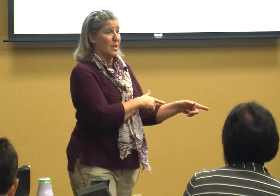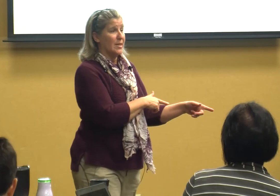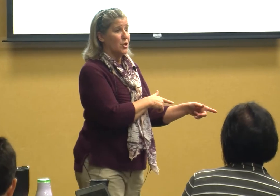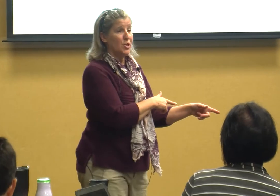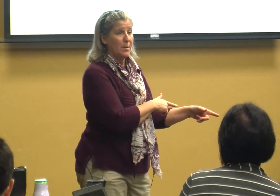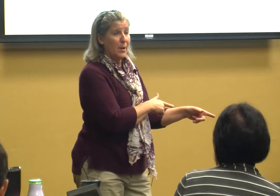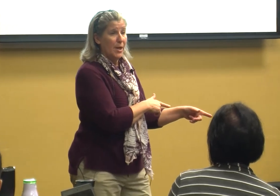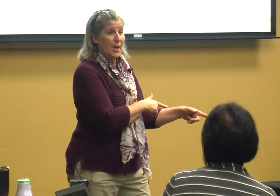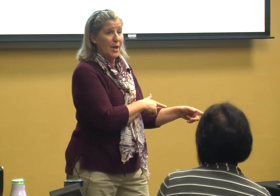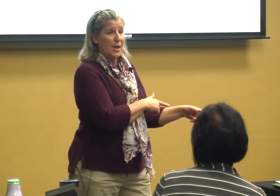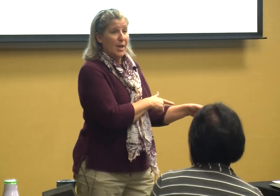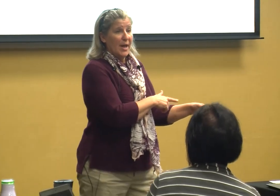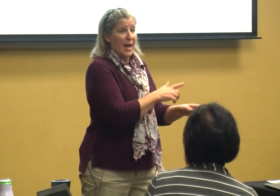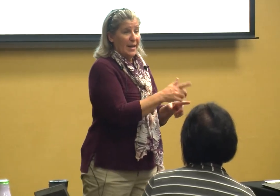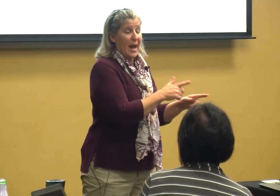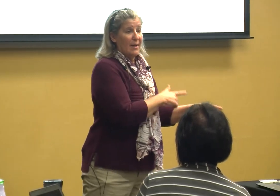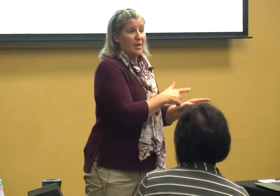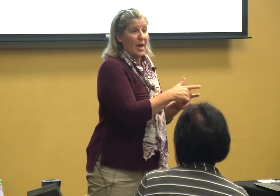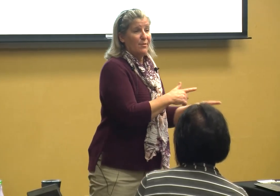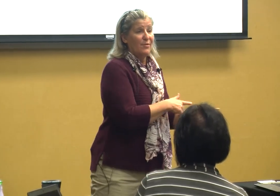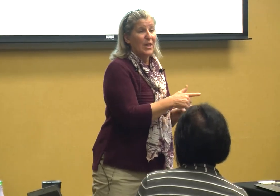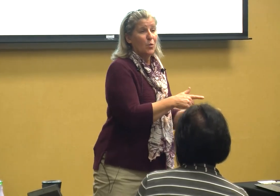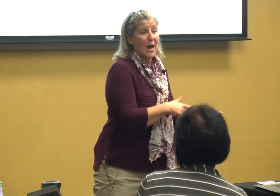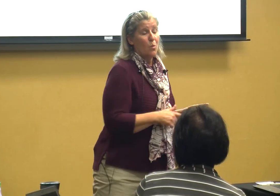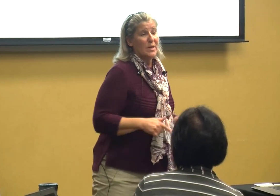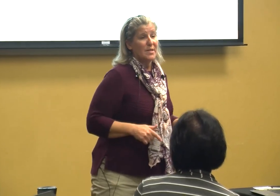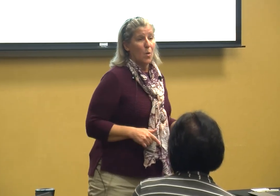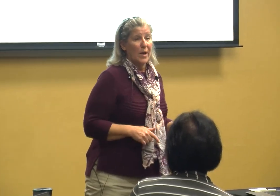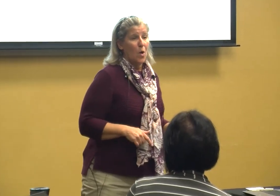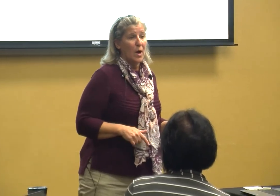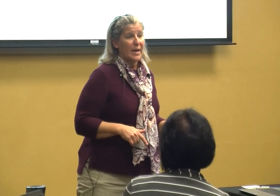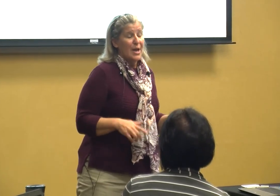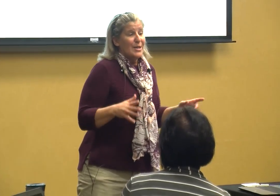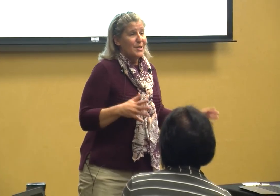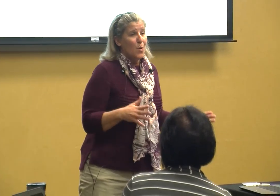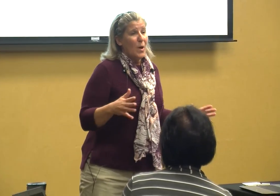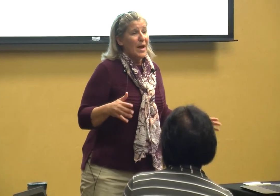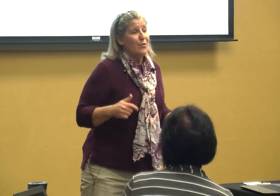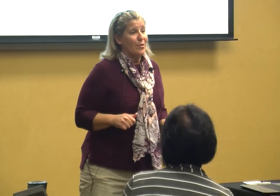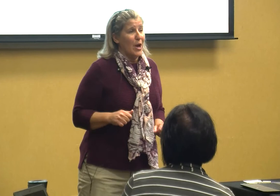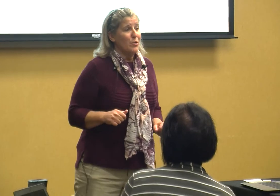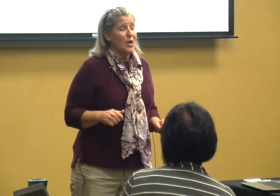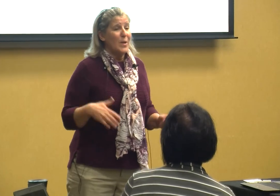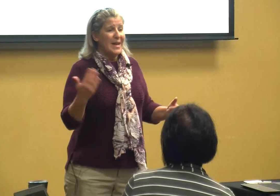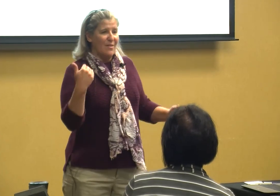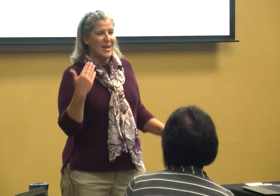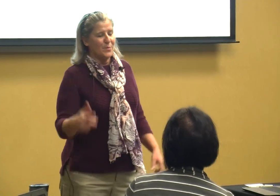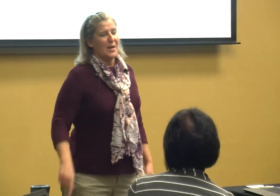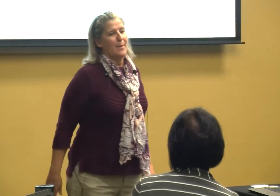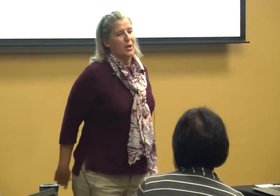and I have to kind of figure out what's going on so whatever they're doing that's what I'm going to